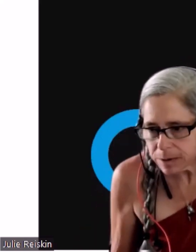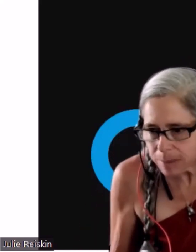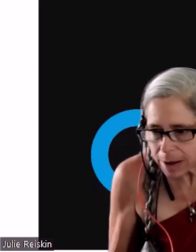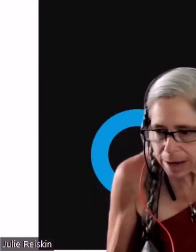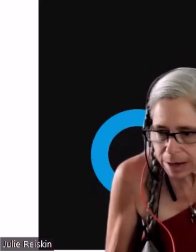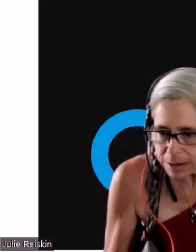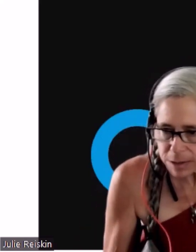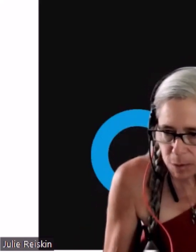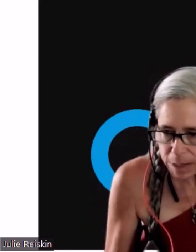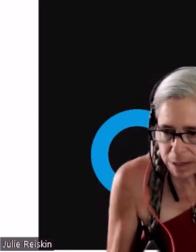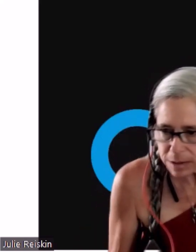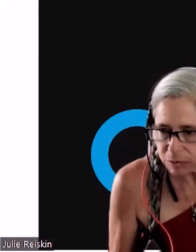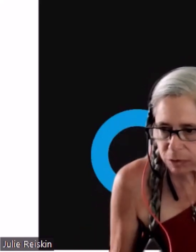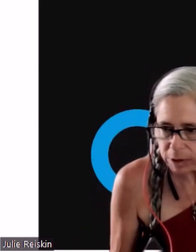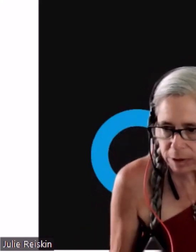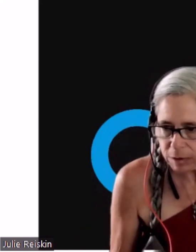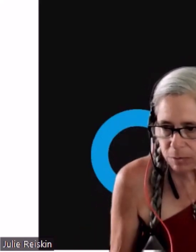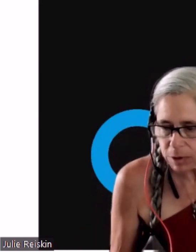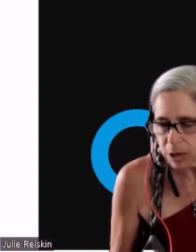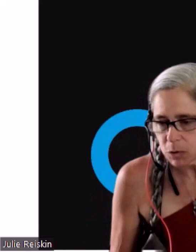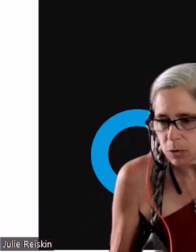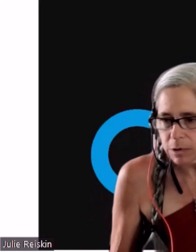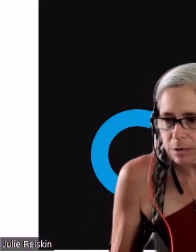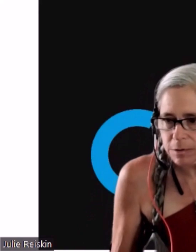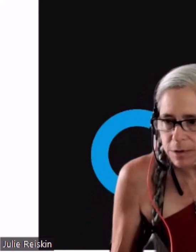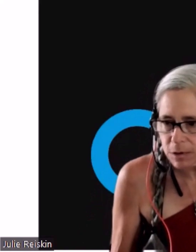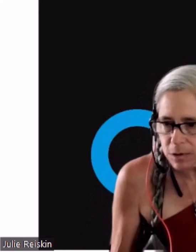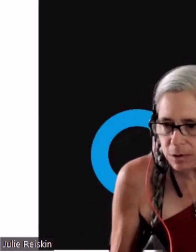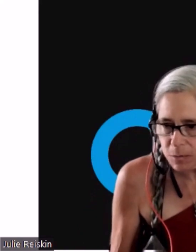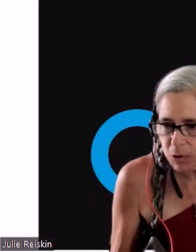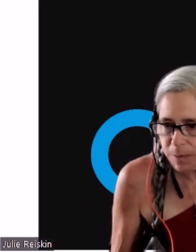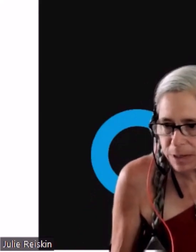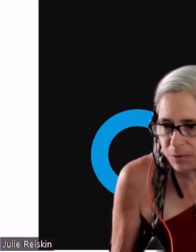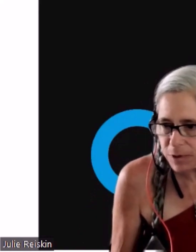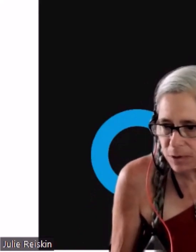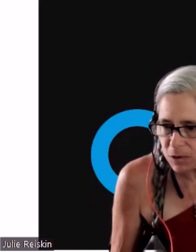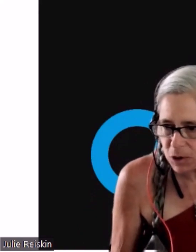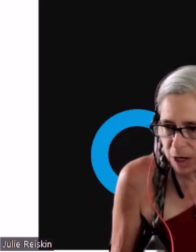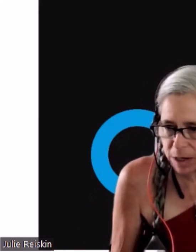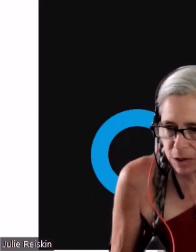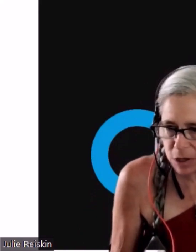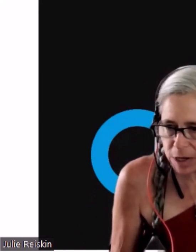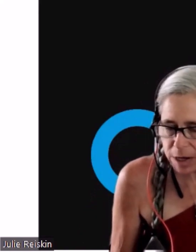by so many different, really cool so... Movements for social change.